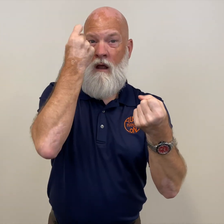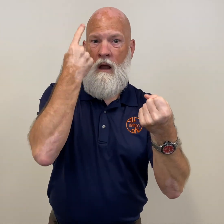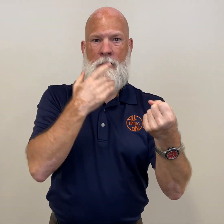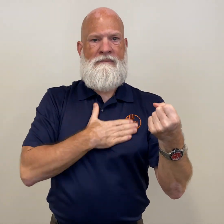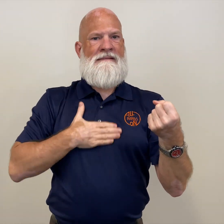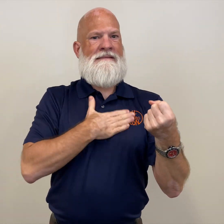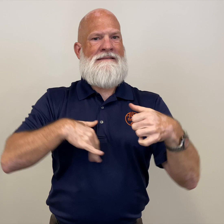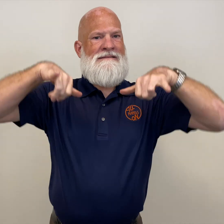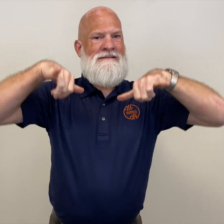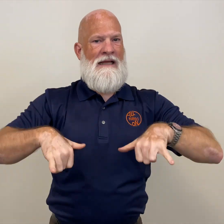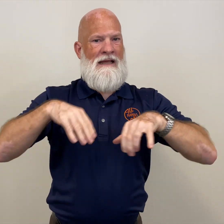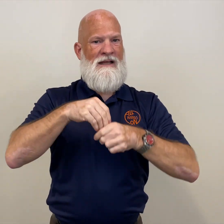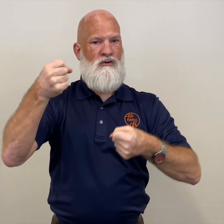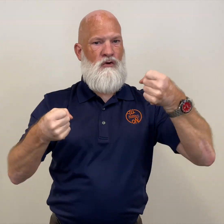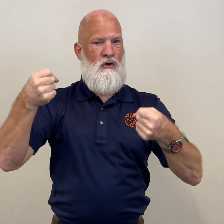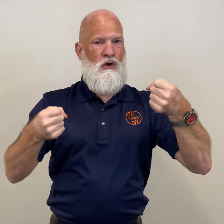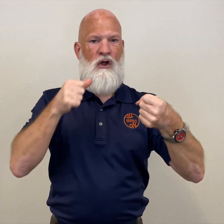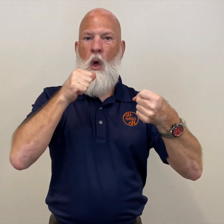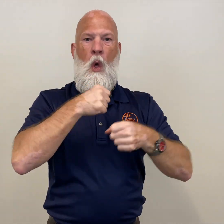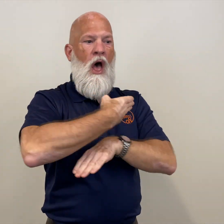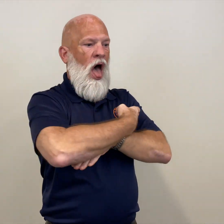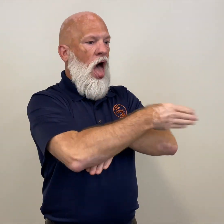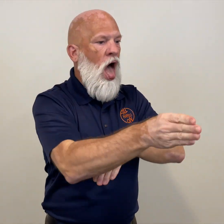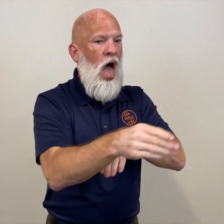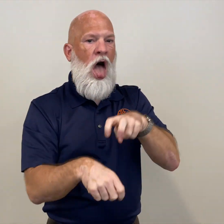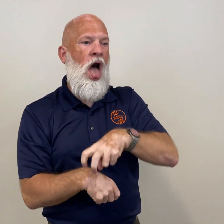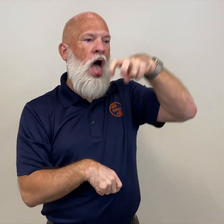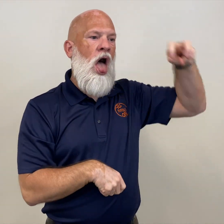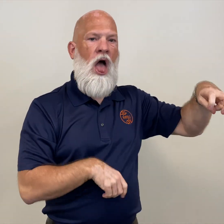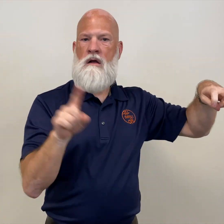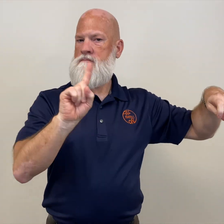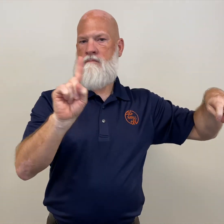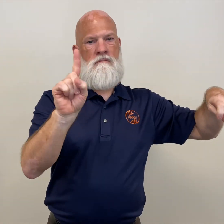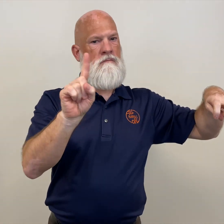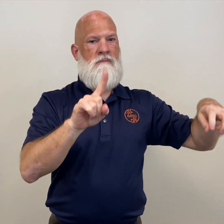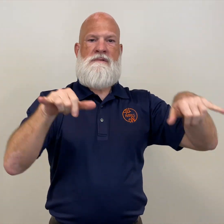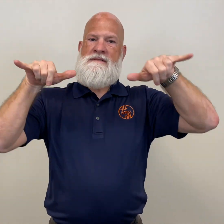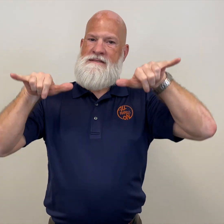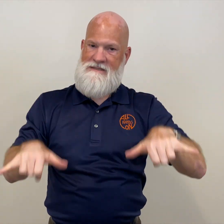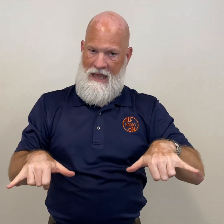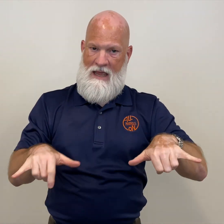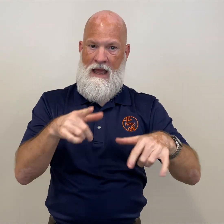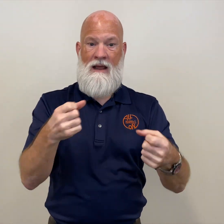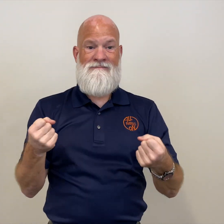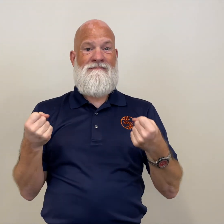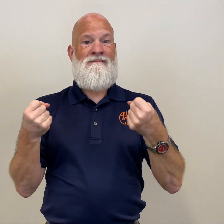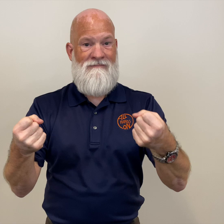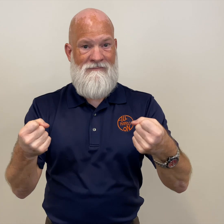when you arrive at the testing site please remain inside your vehicle